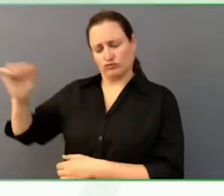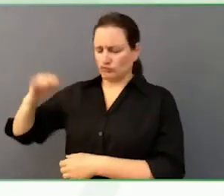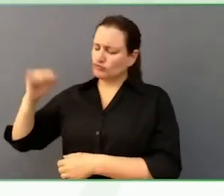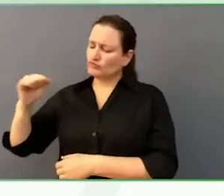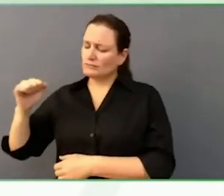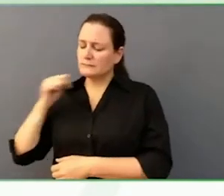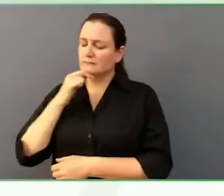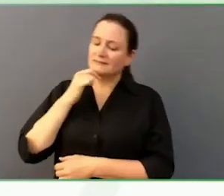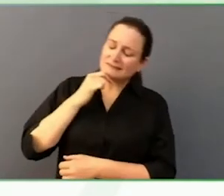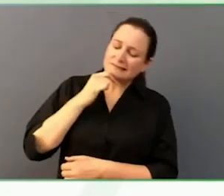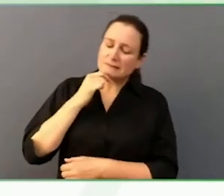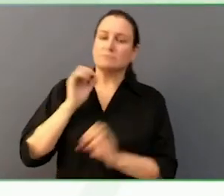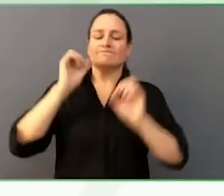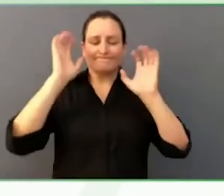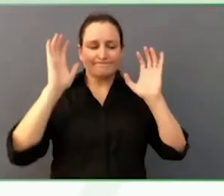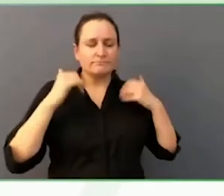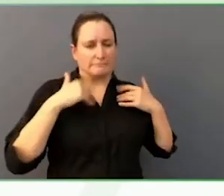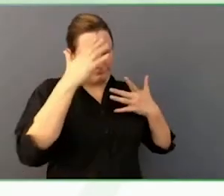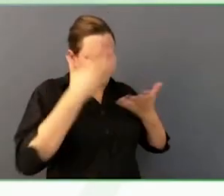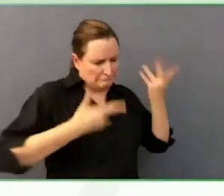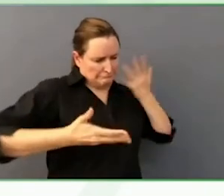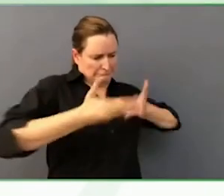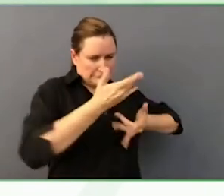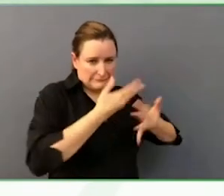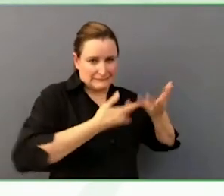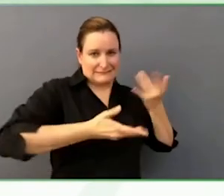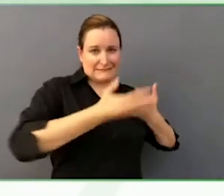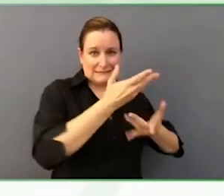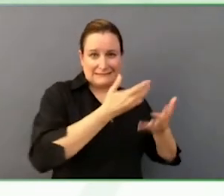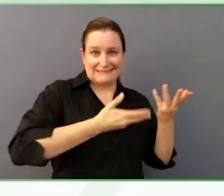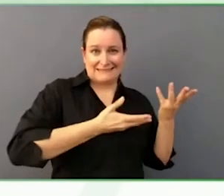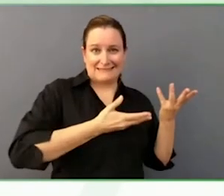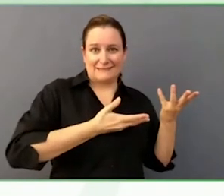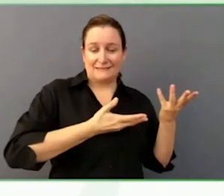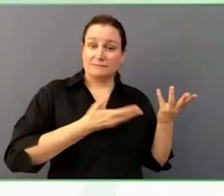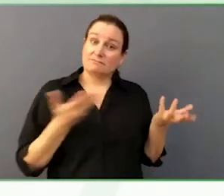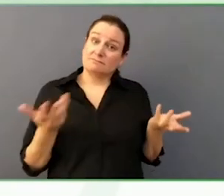nights in a hotel, it is not enough to say, bingo, they have accessible rooms.